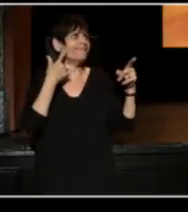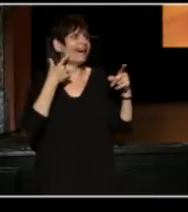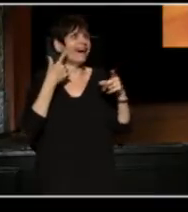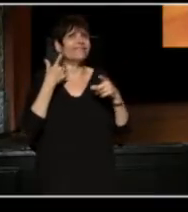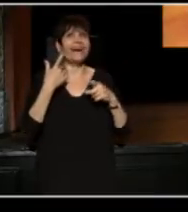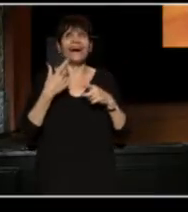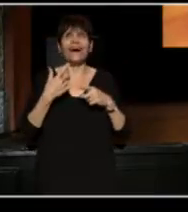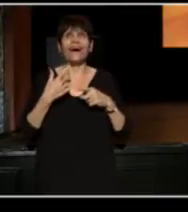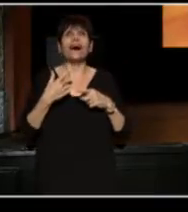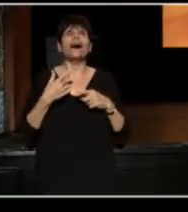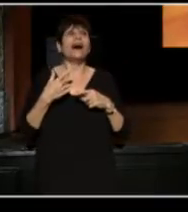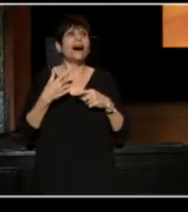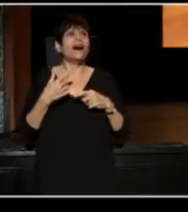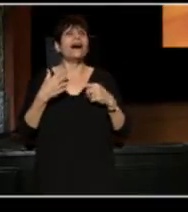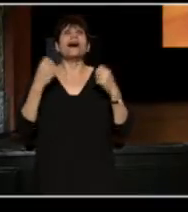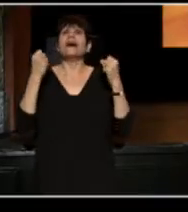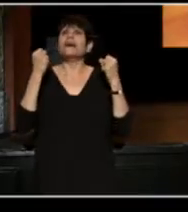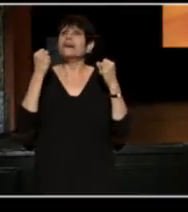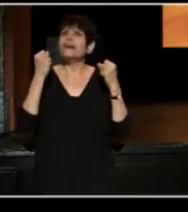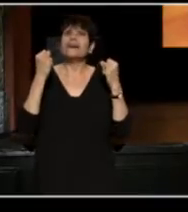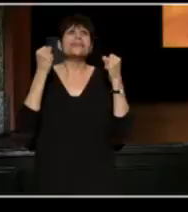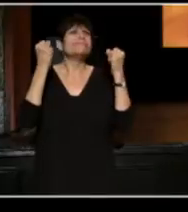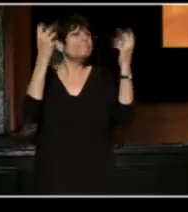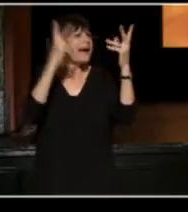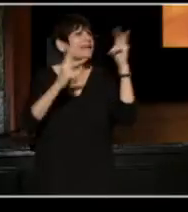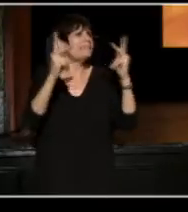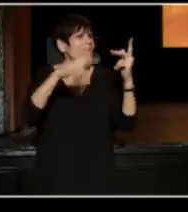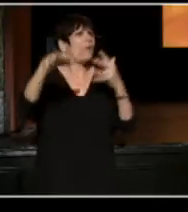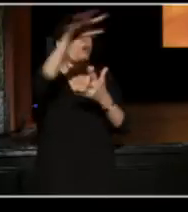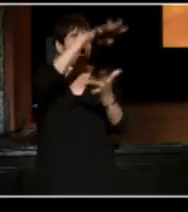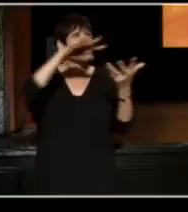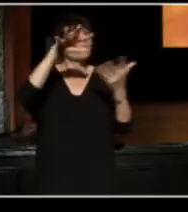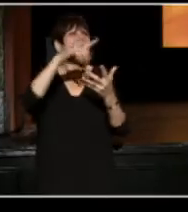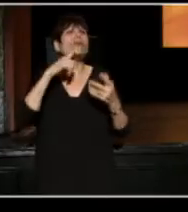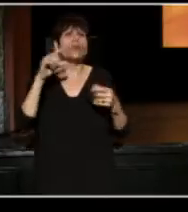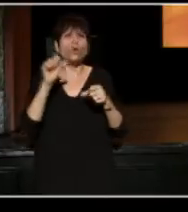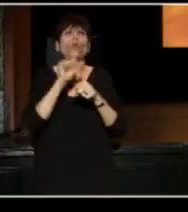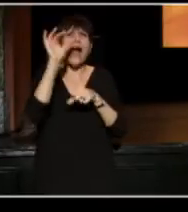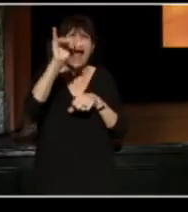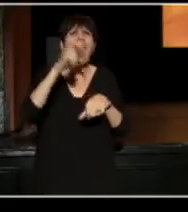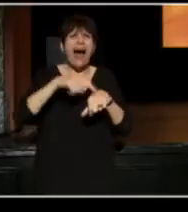There are scores of active and vital people around this country that were at that Conference.